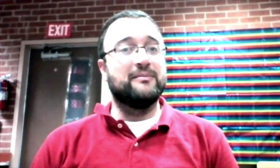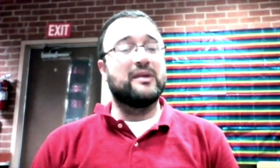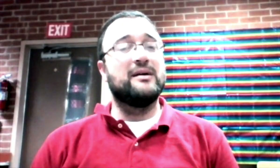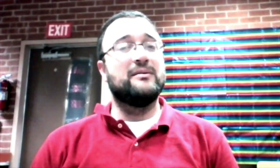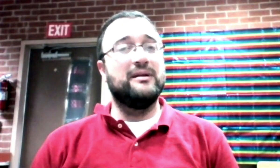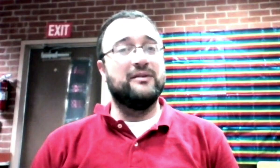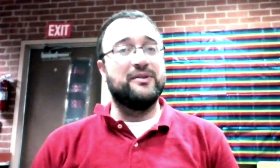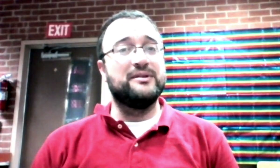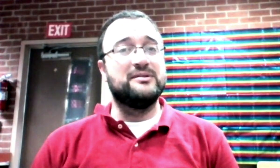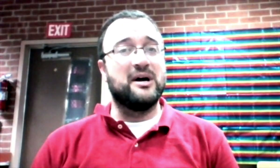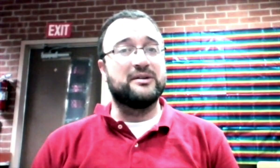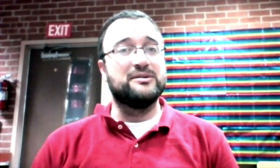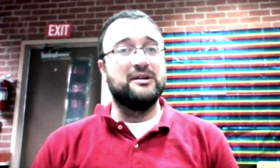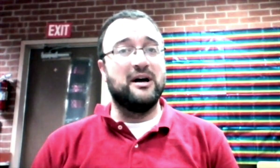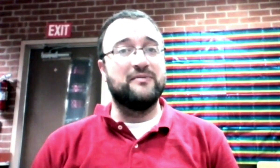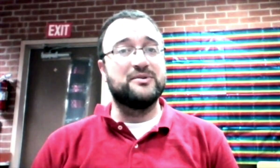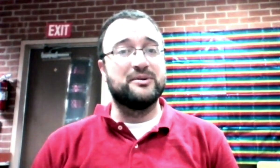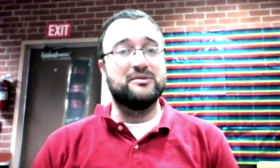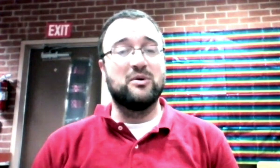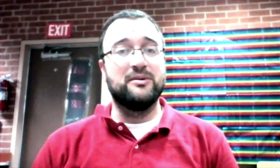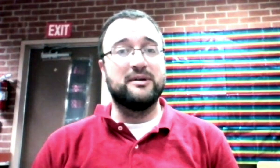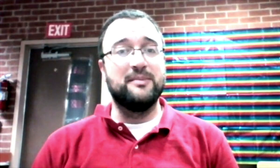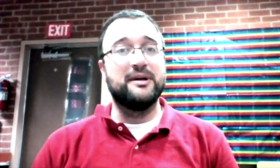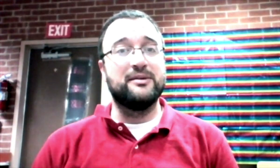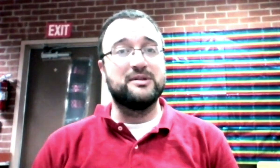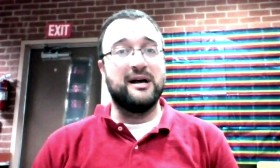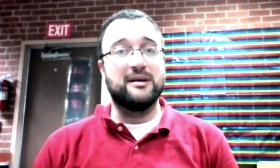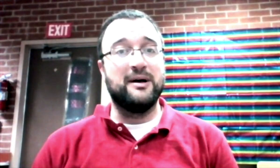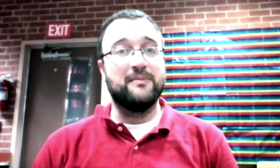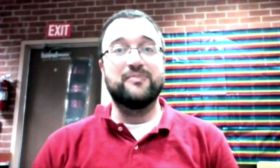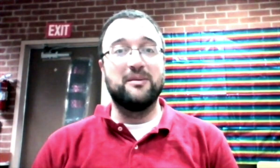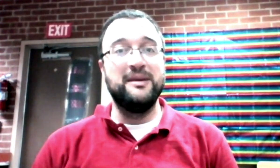were all to come together to talk about me,